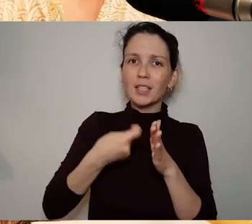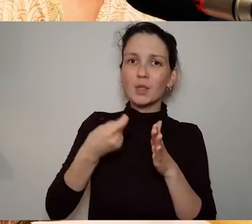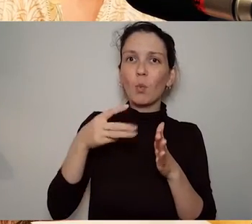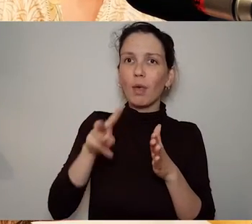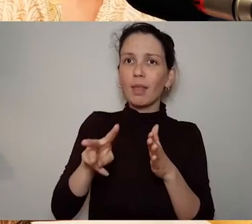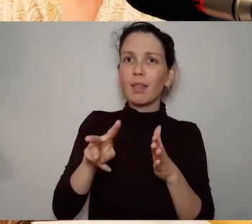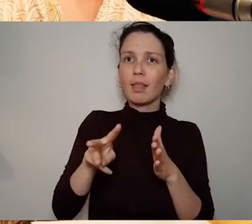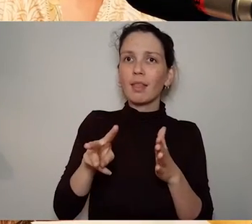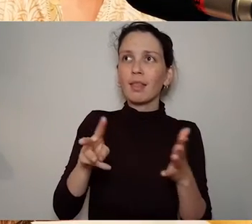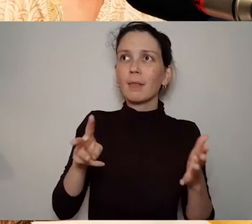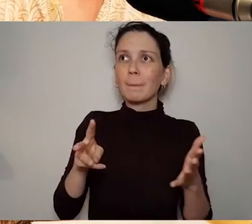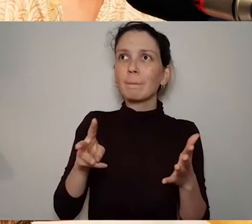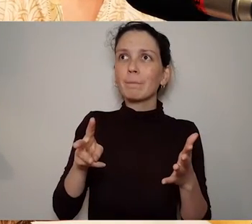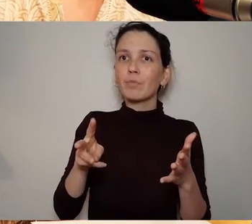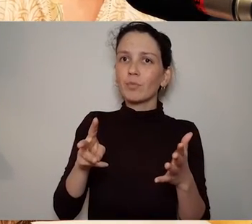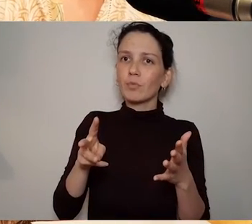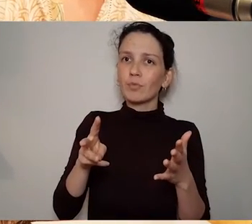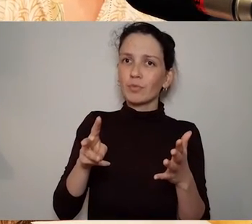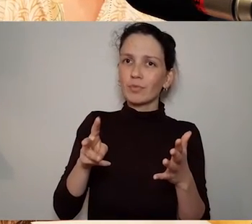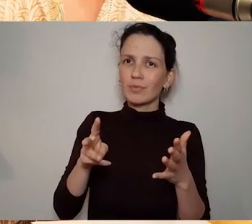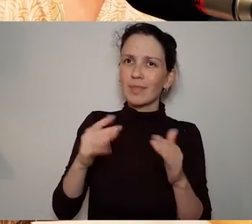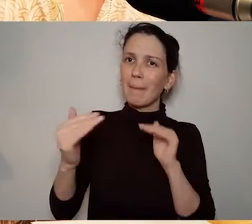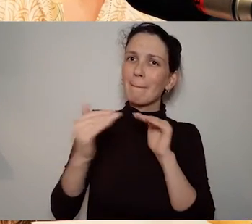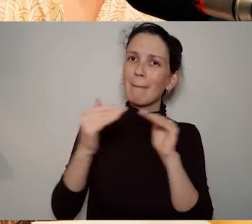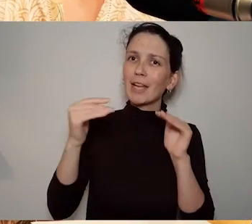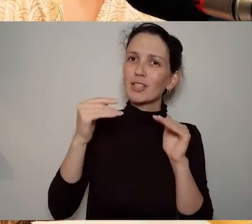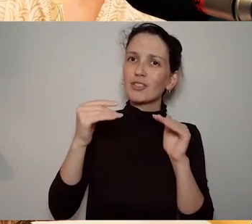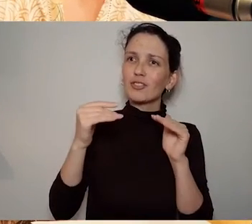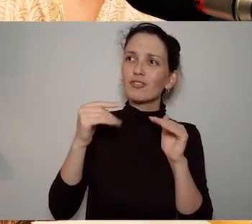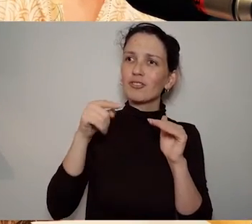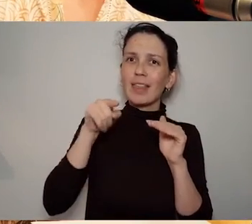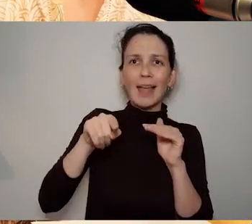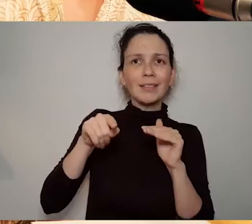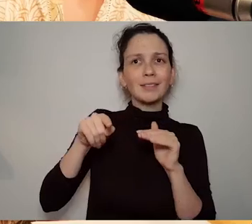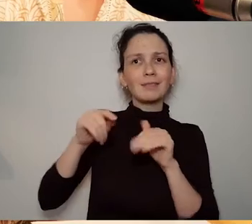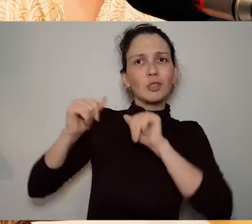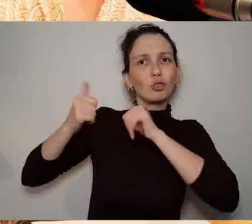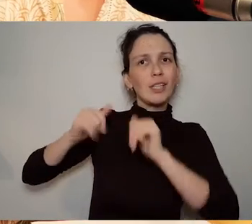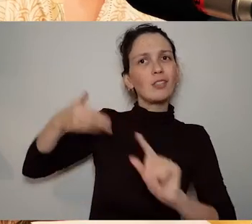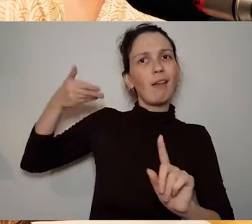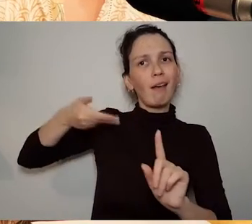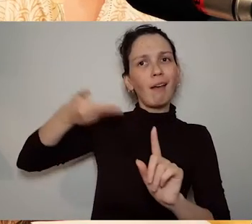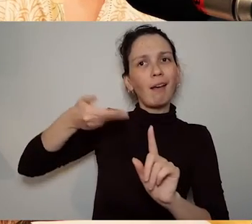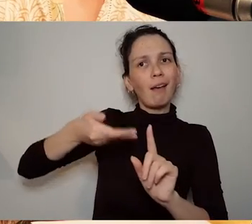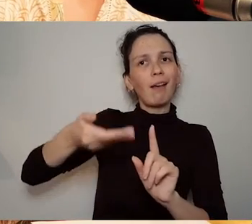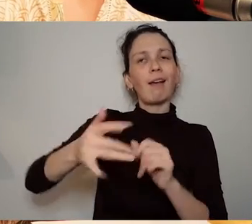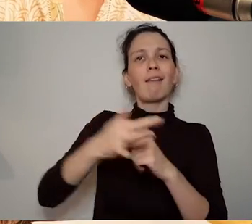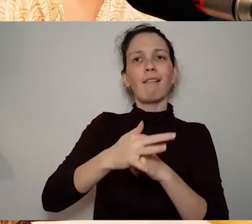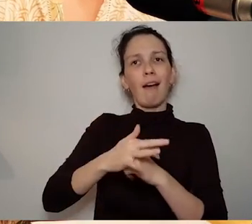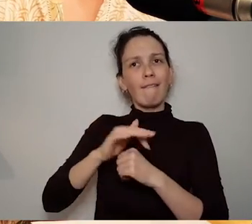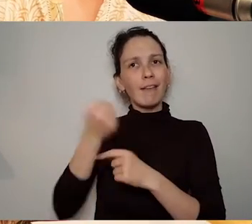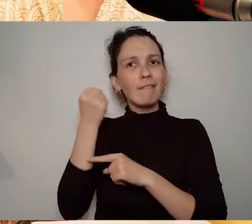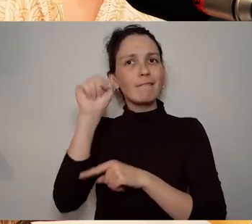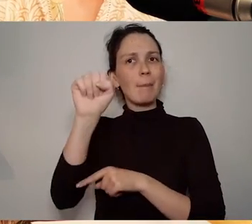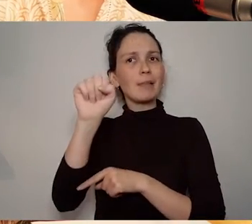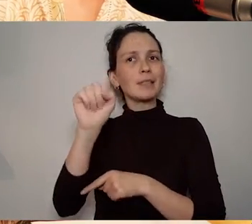Absolutely and I love I loved the the phrase that Kate used there "lean on" so taking the body into